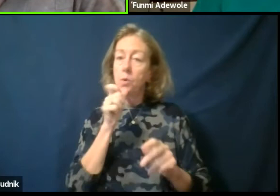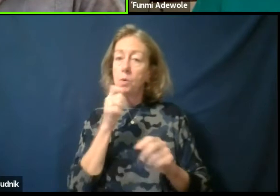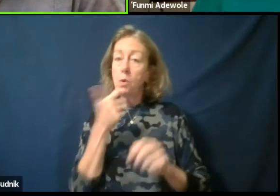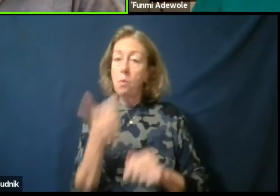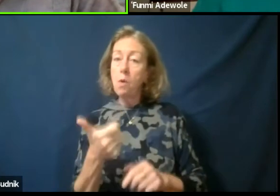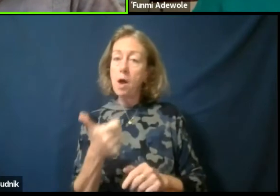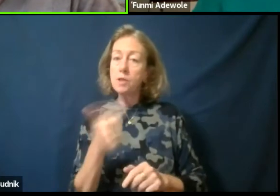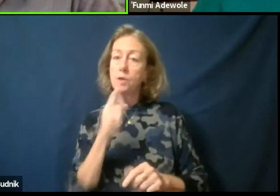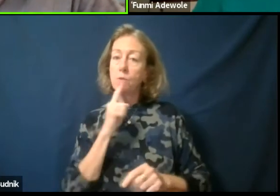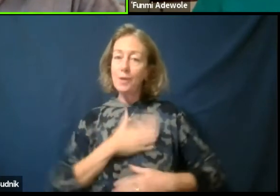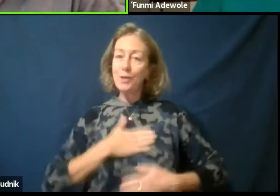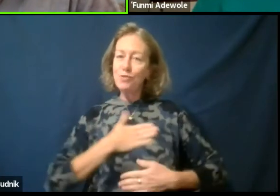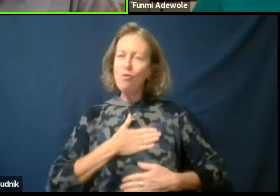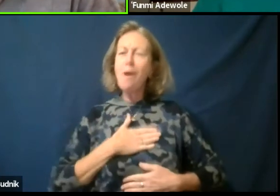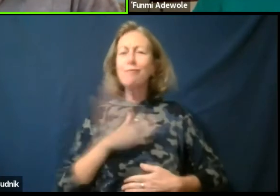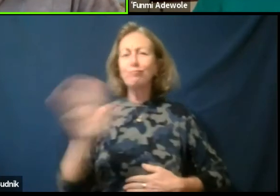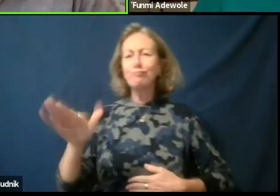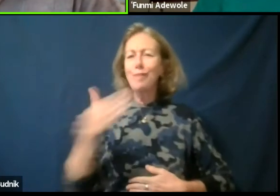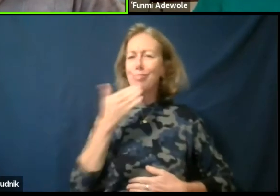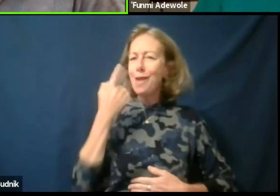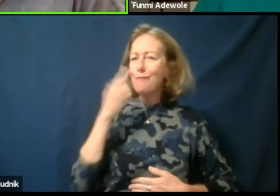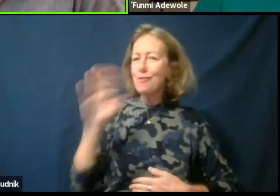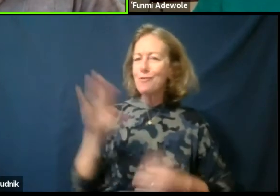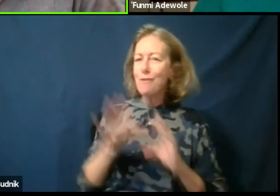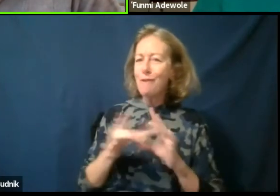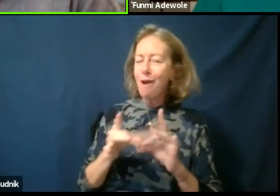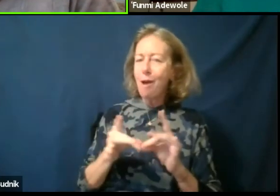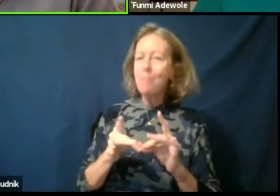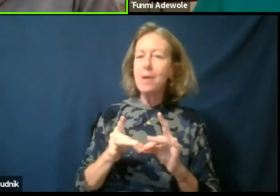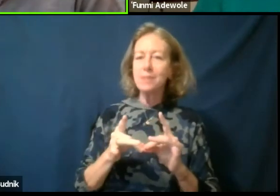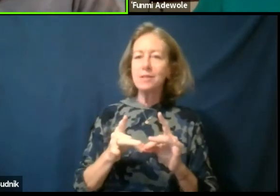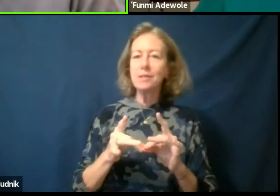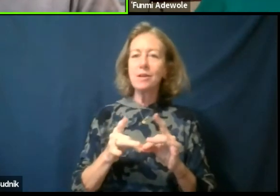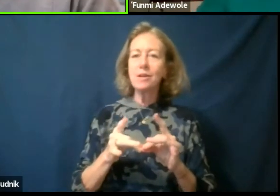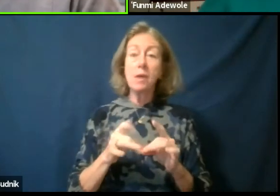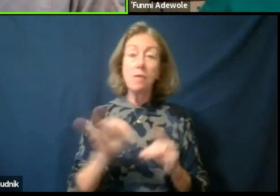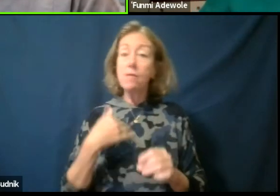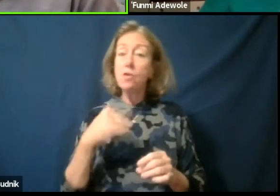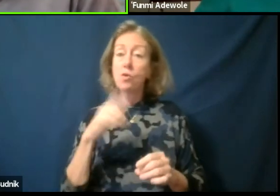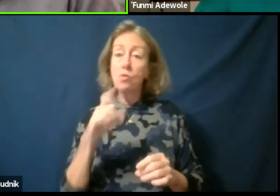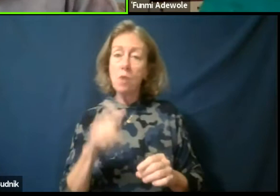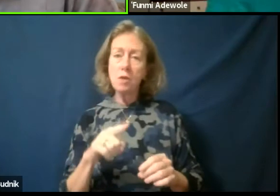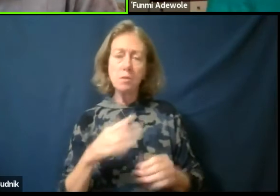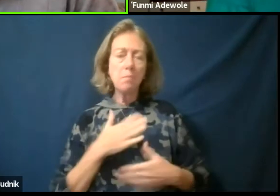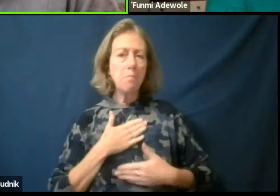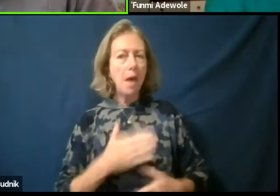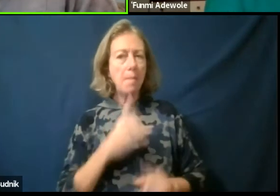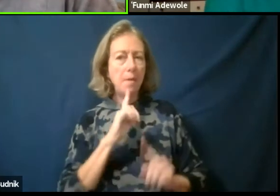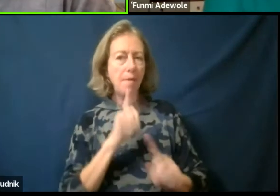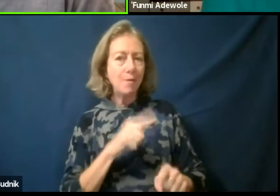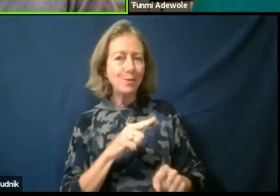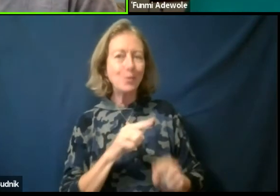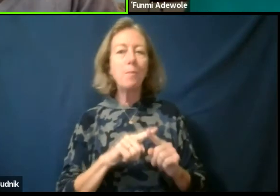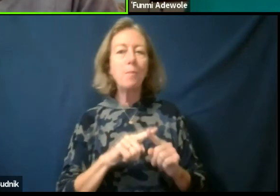So, thank you for all your comments of appreciation. If there's a question, we will be happy to you know speak to them in the remaining minutes we have. But I wanted to say that I think